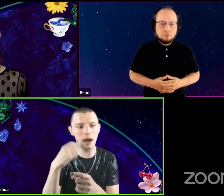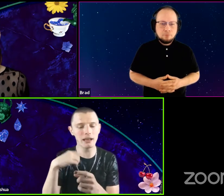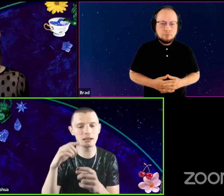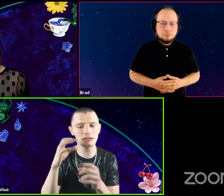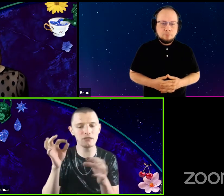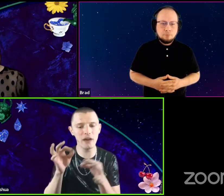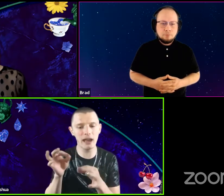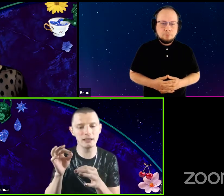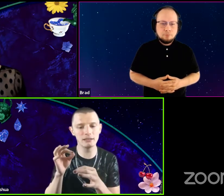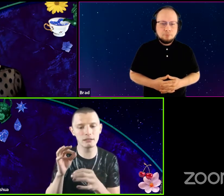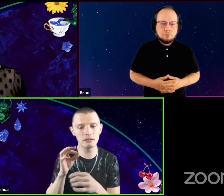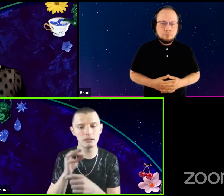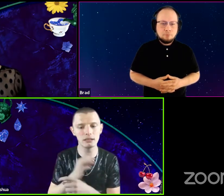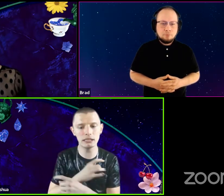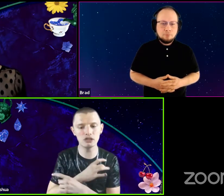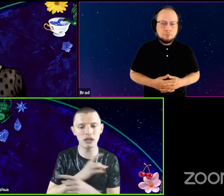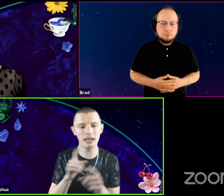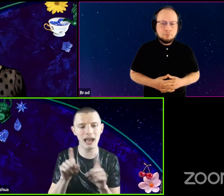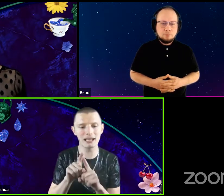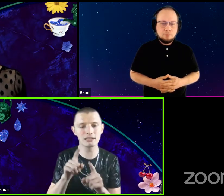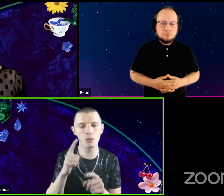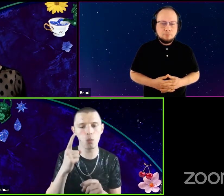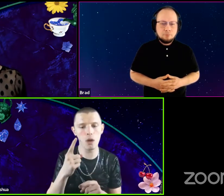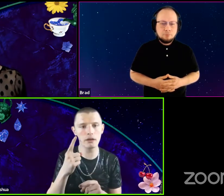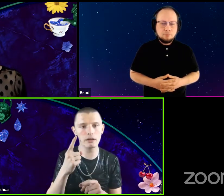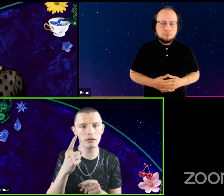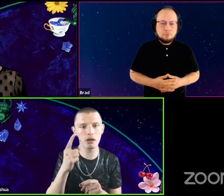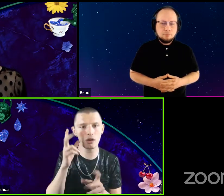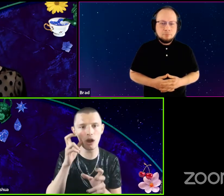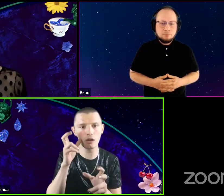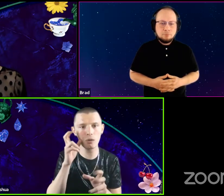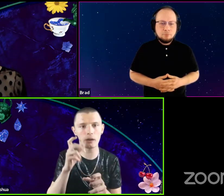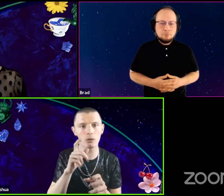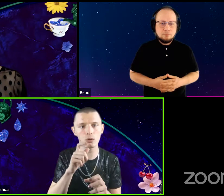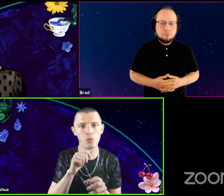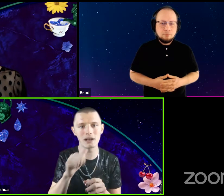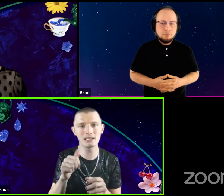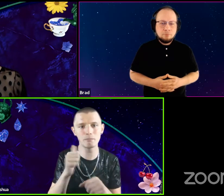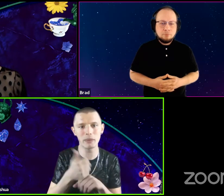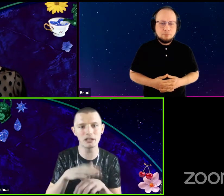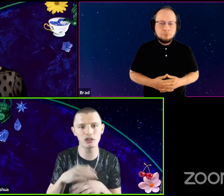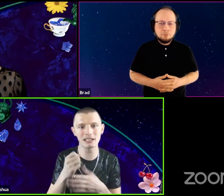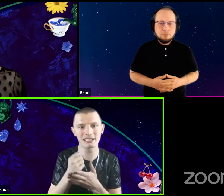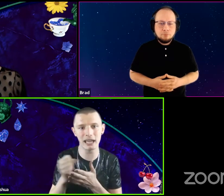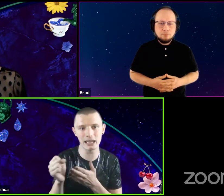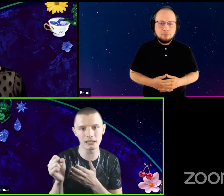I defined E.J. as the one gargoyle who wasn't based on a Saint.